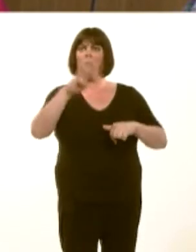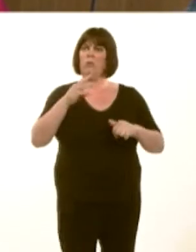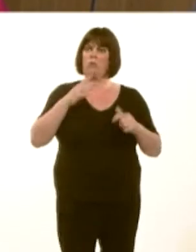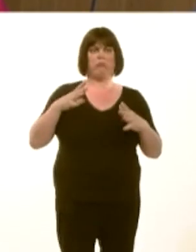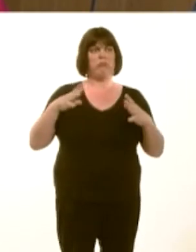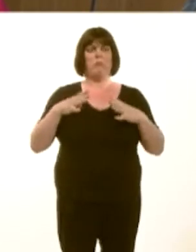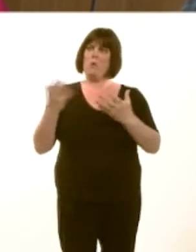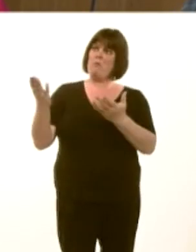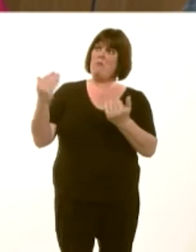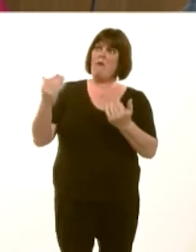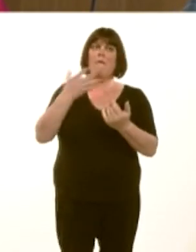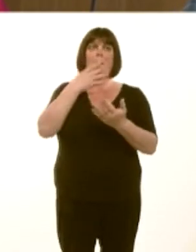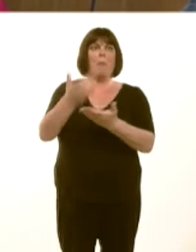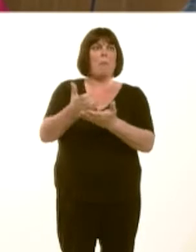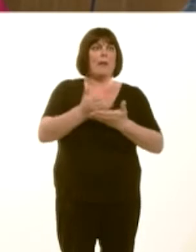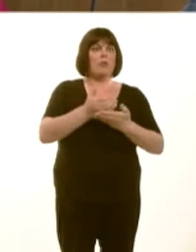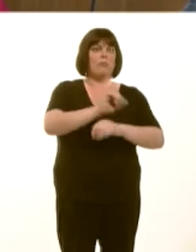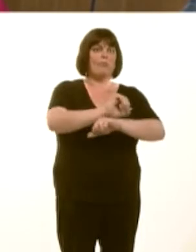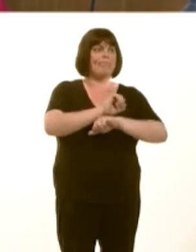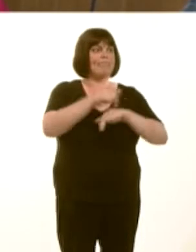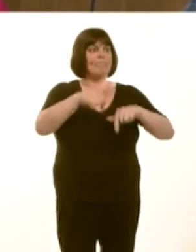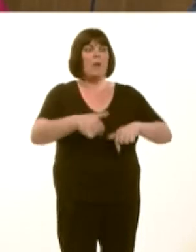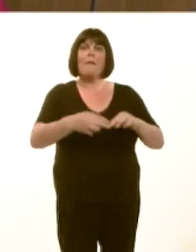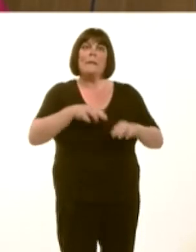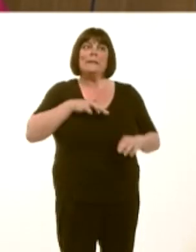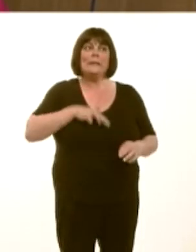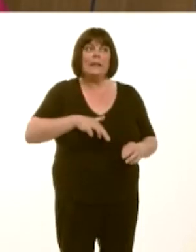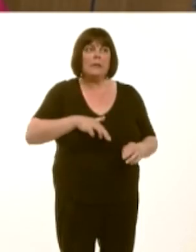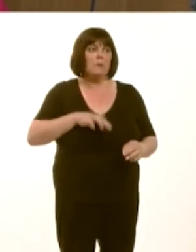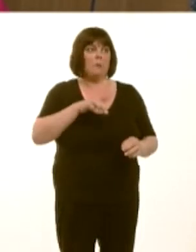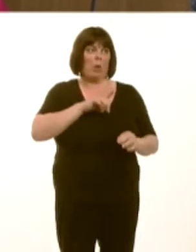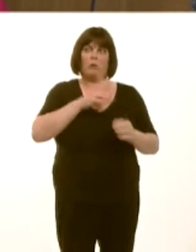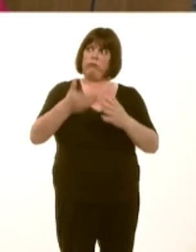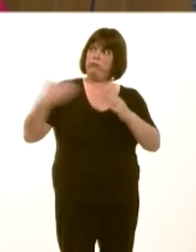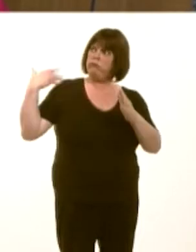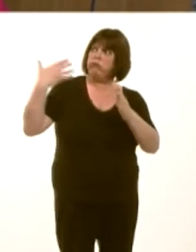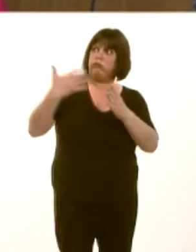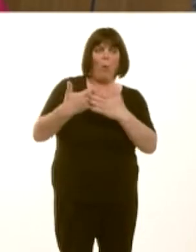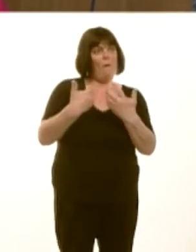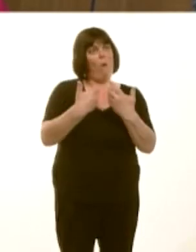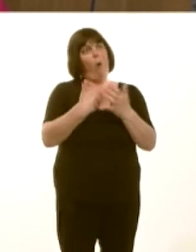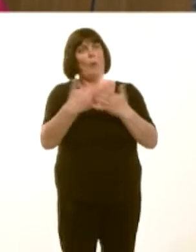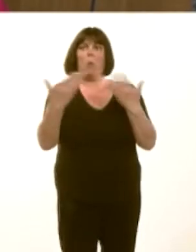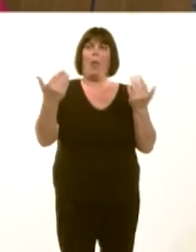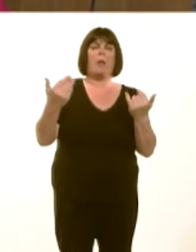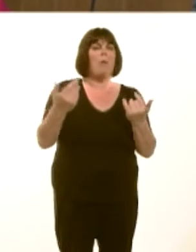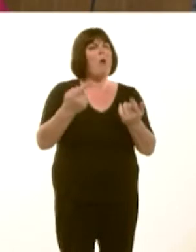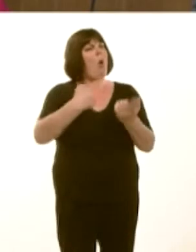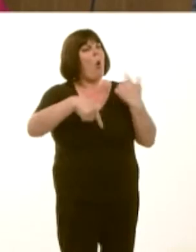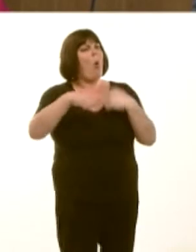asylum to those people who need it, building, of course, on the tradition that we have. Iím often fond of sayingóand Iíll say it in this Chamberóthat we are all in this Chamber